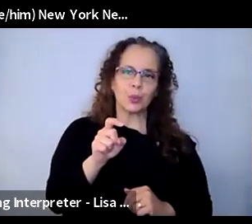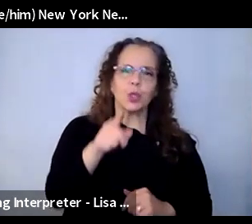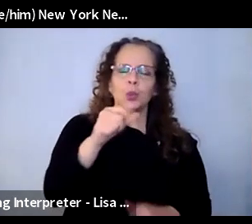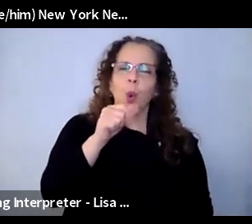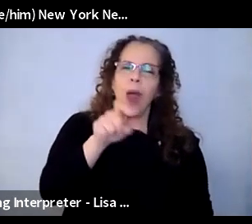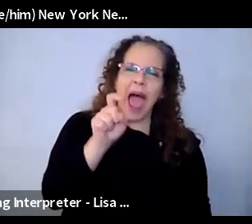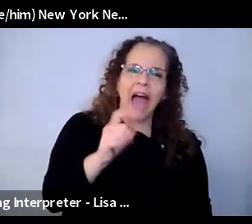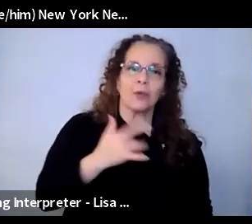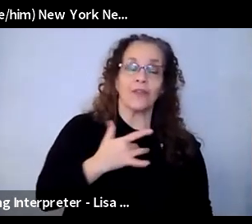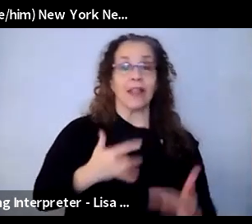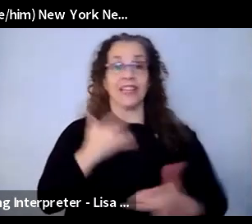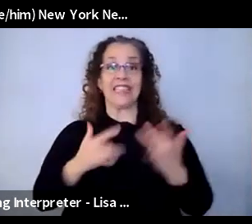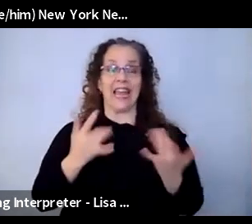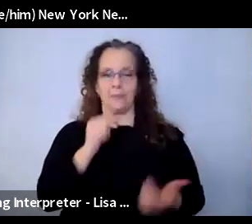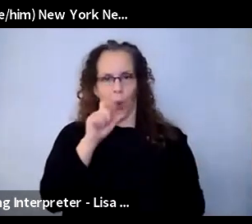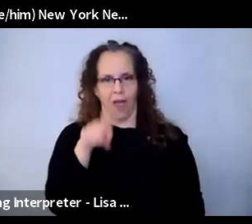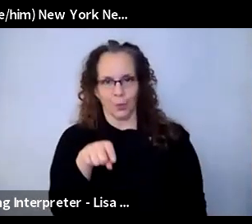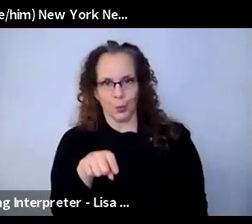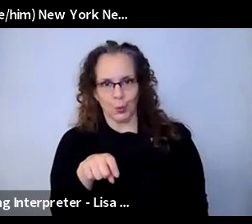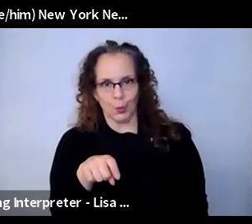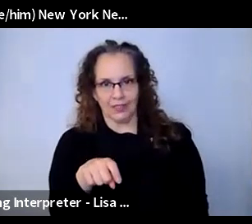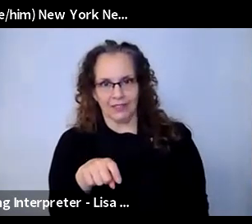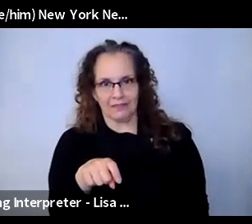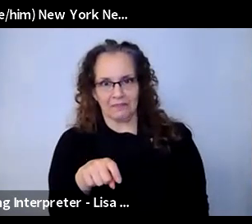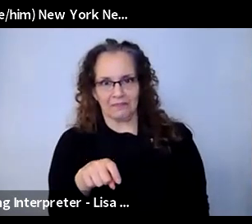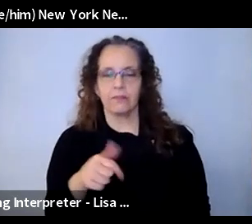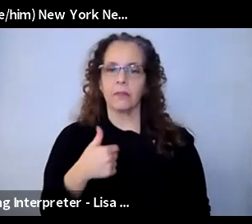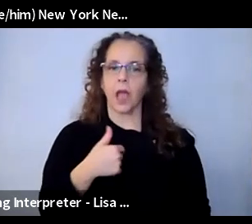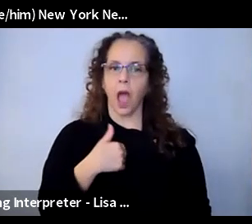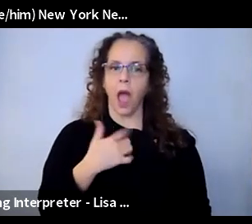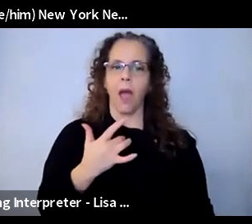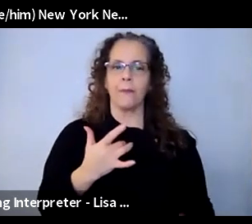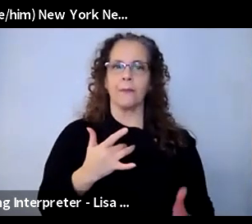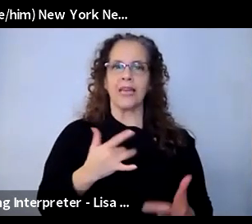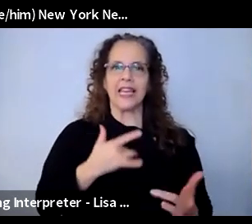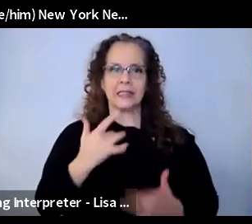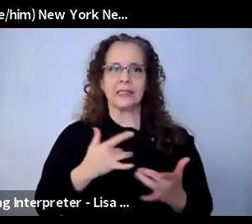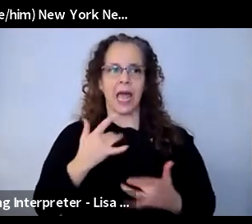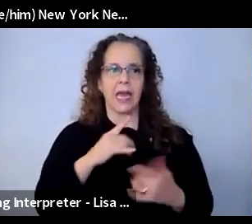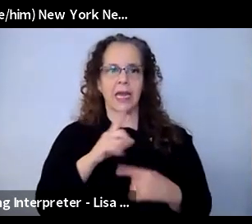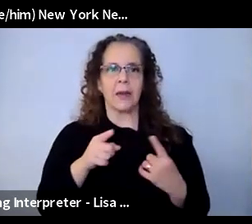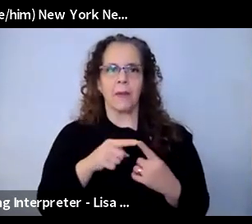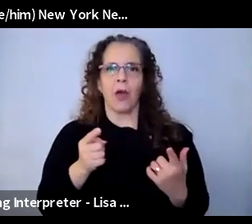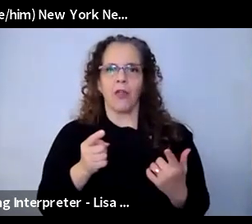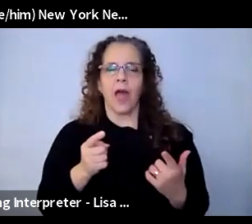excited about that collective ephemeral experience that can